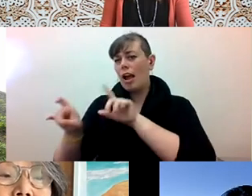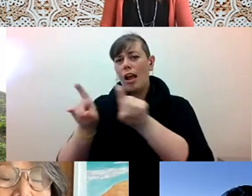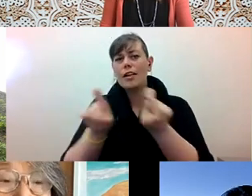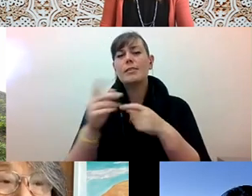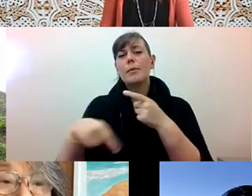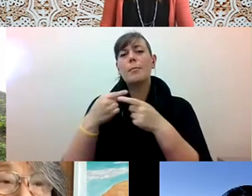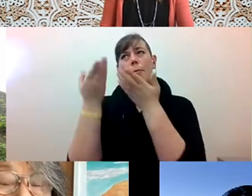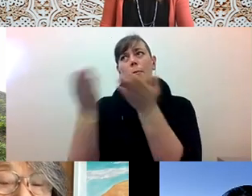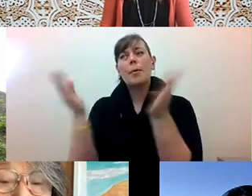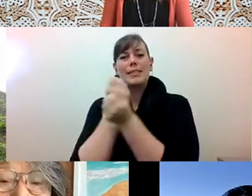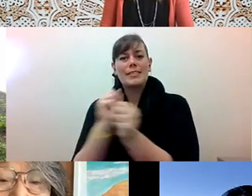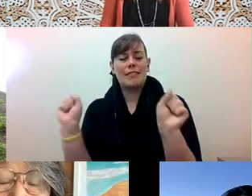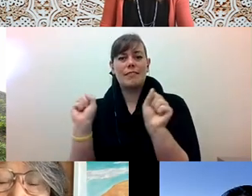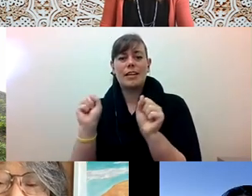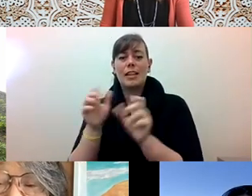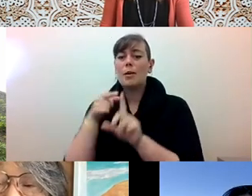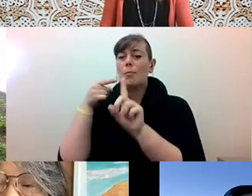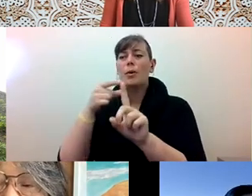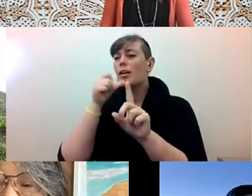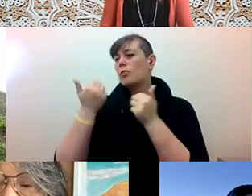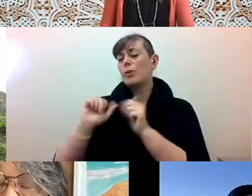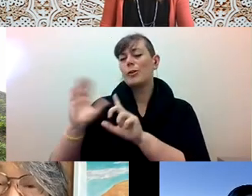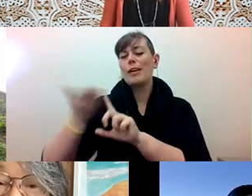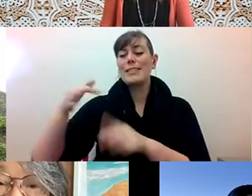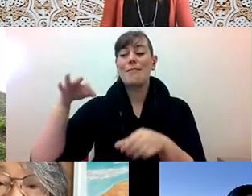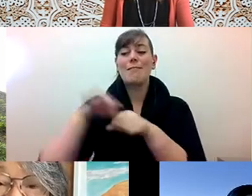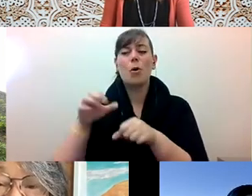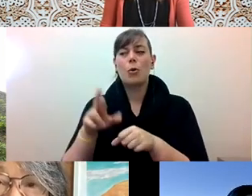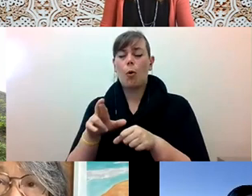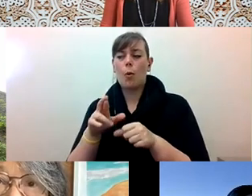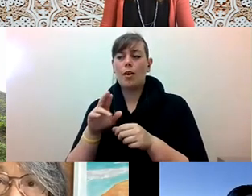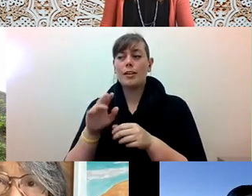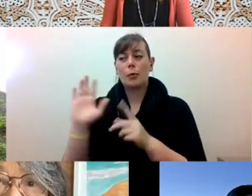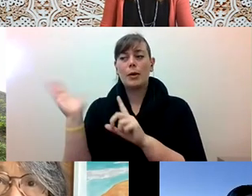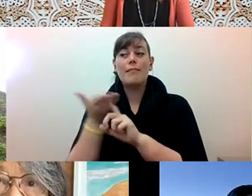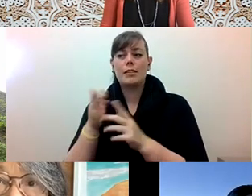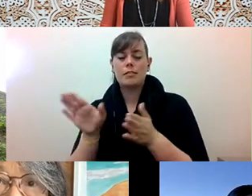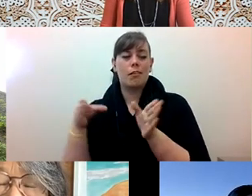Alex Tom he/him: the whole point is not to try to get their vote or try to move them one way or the other, Whole point is to listen.